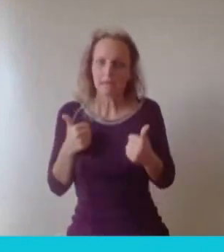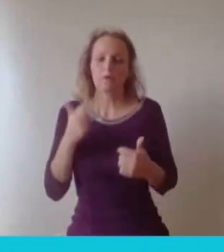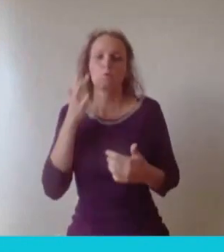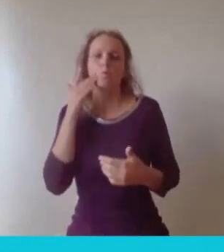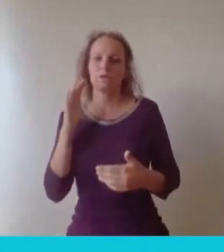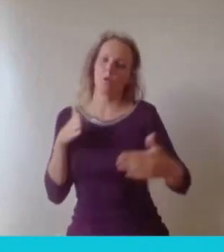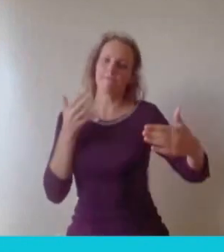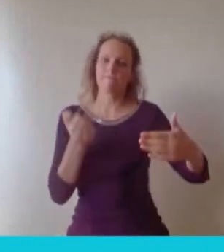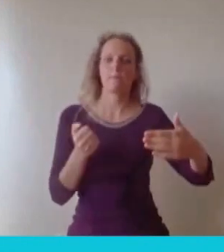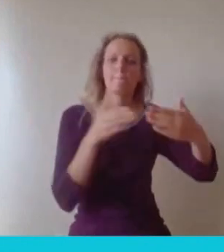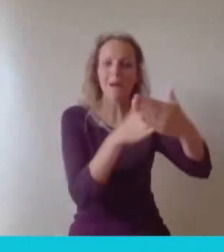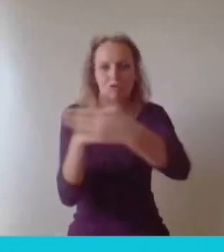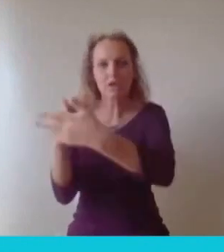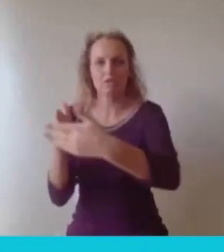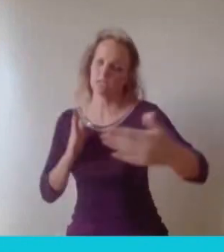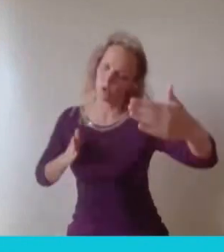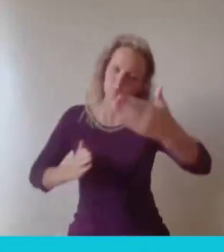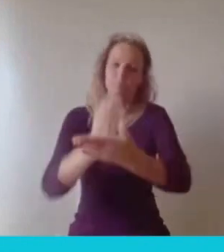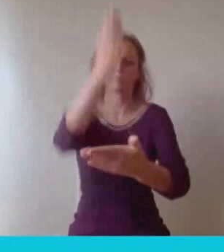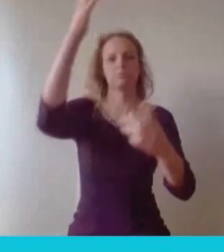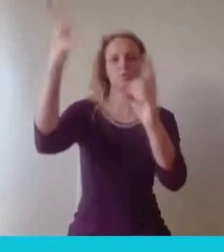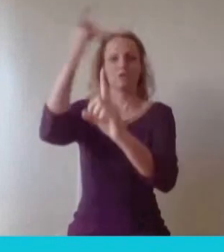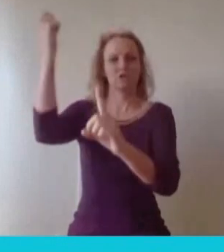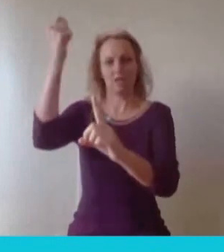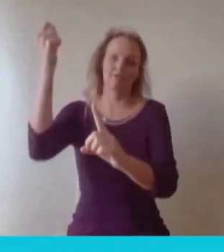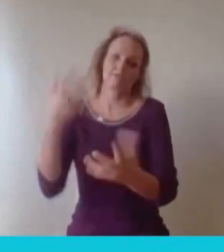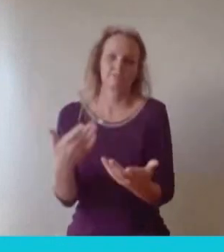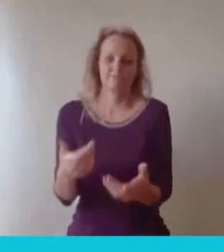my kind of personal motivation. That leads me very nicely